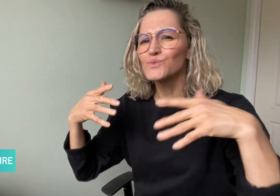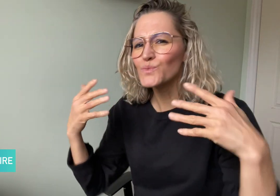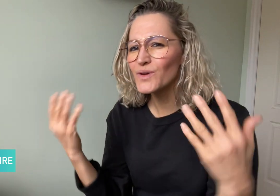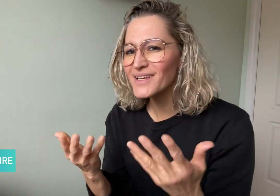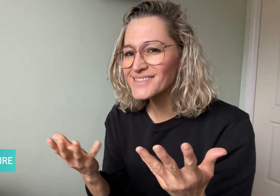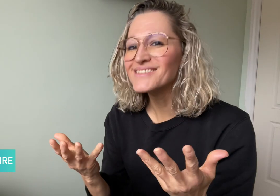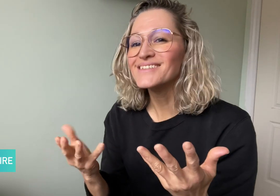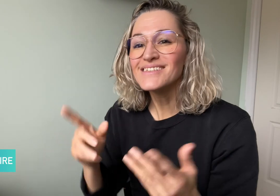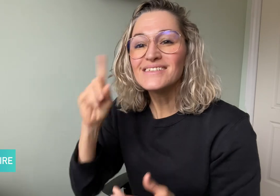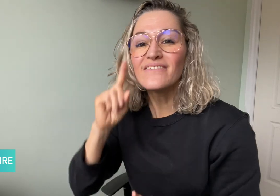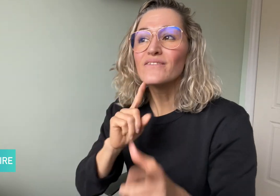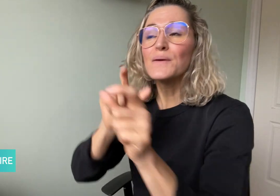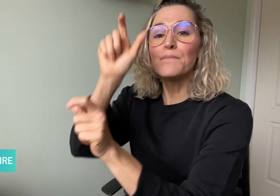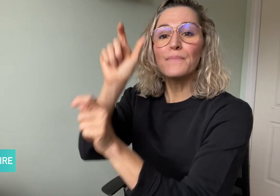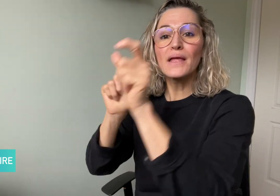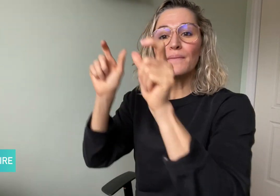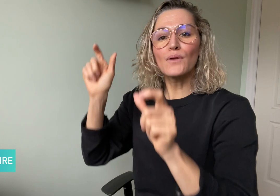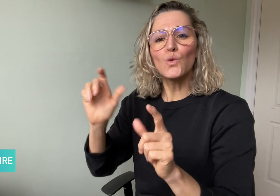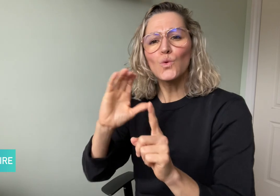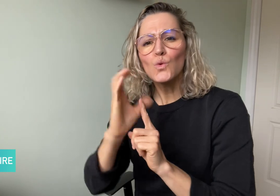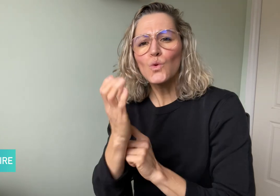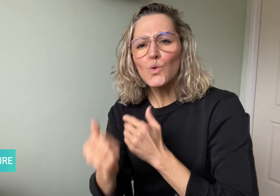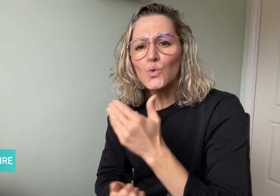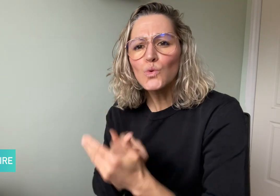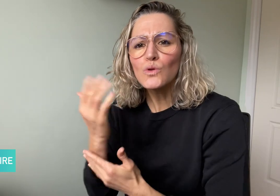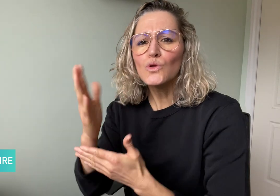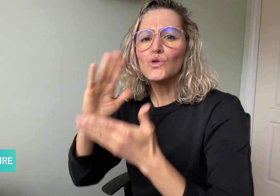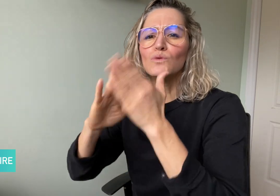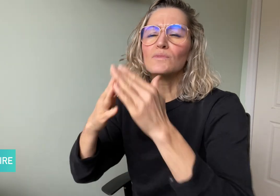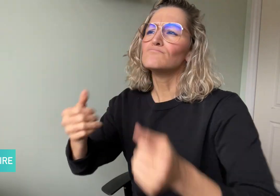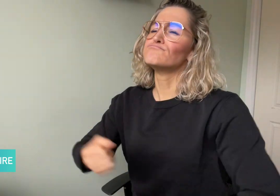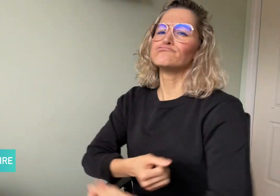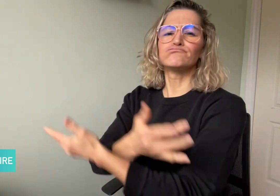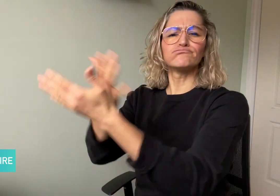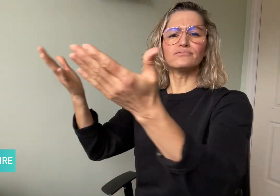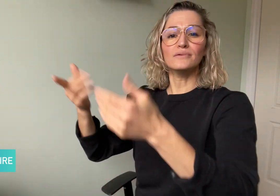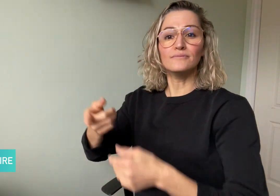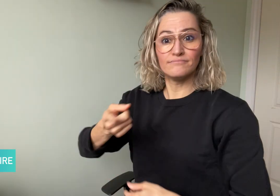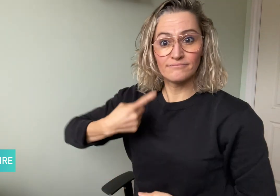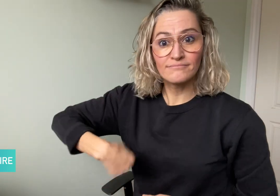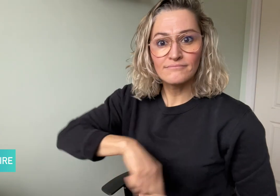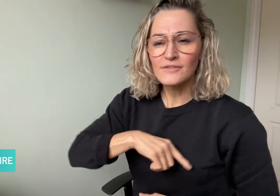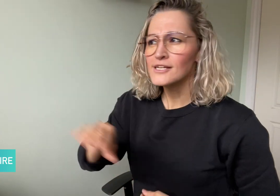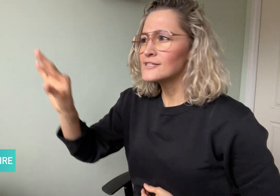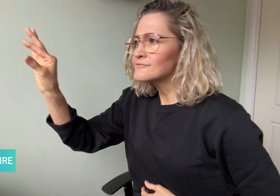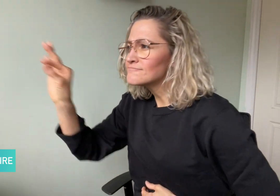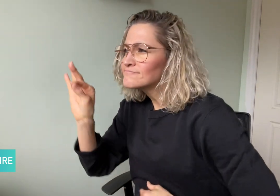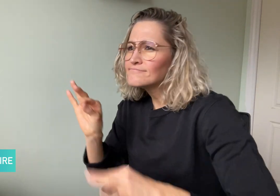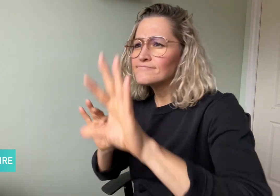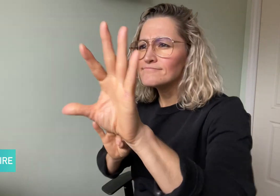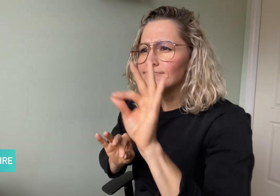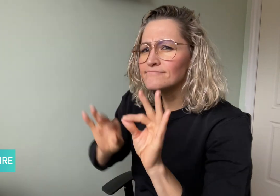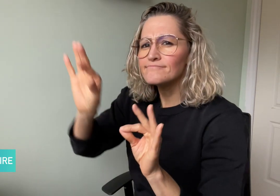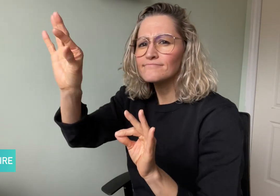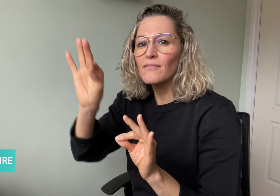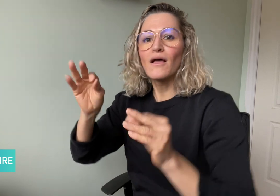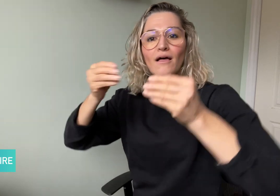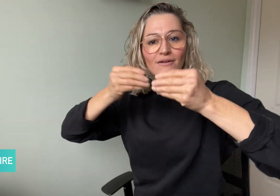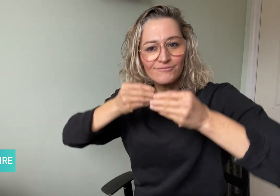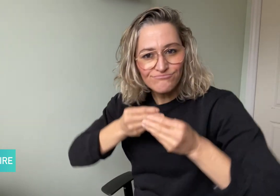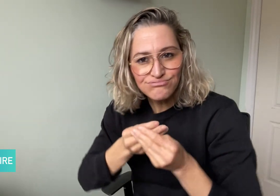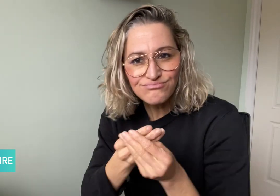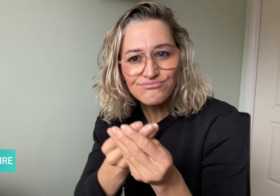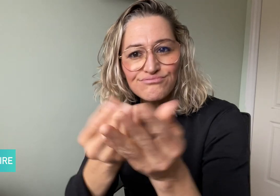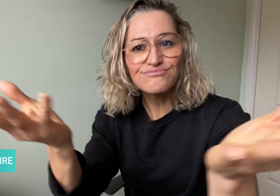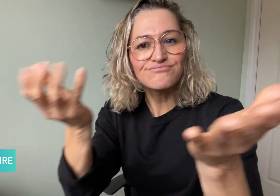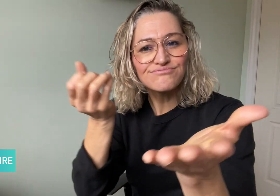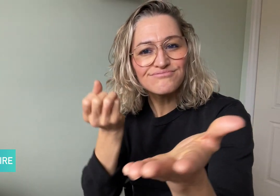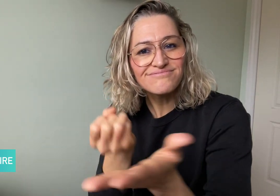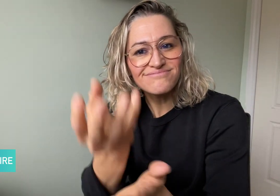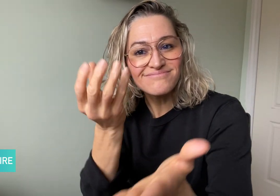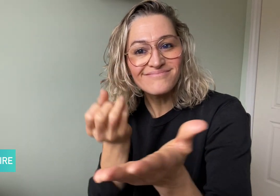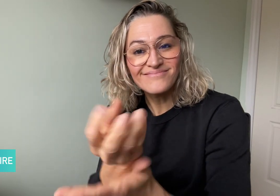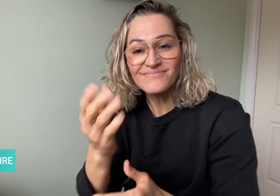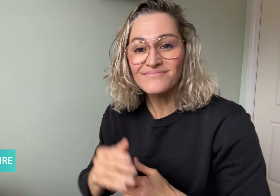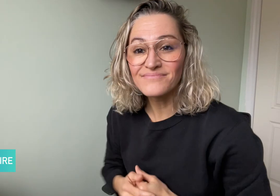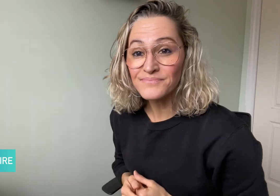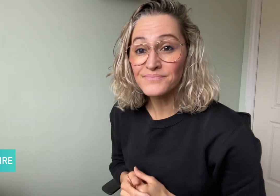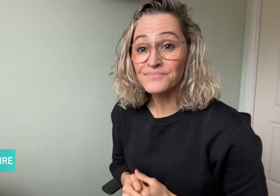about Deaf people, culture, and communities around the world.